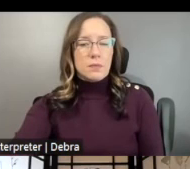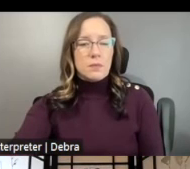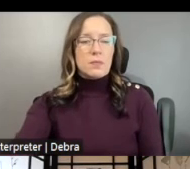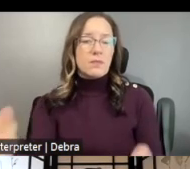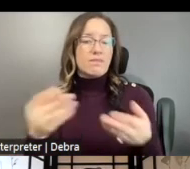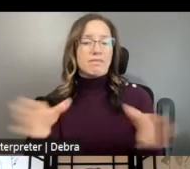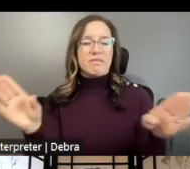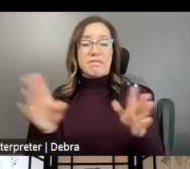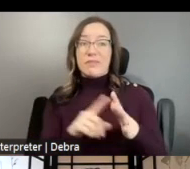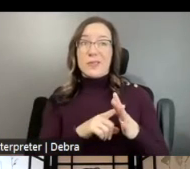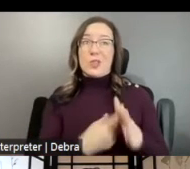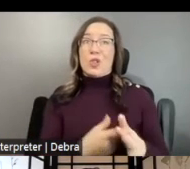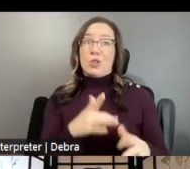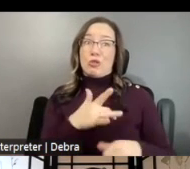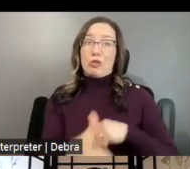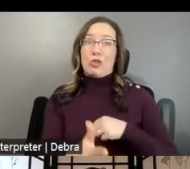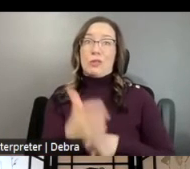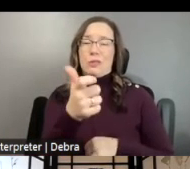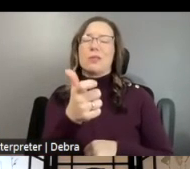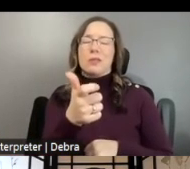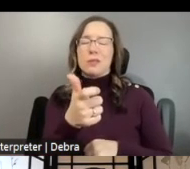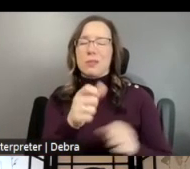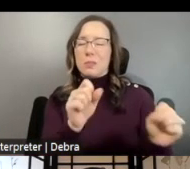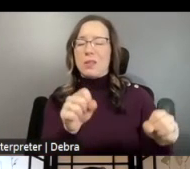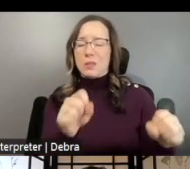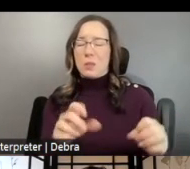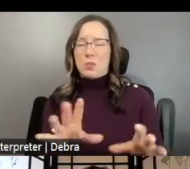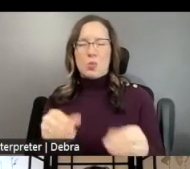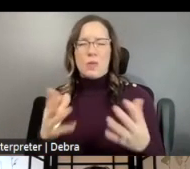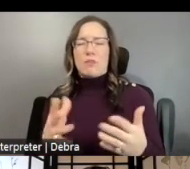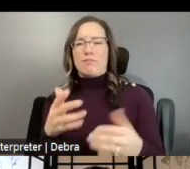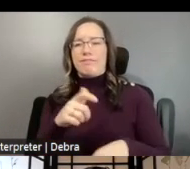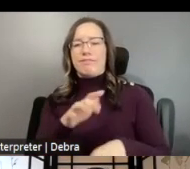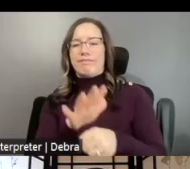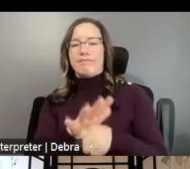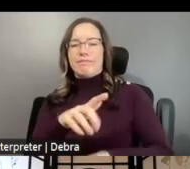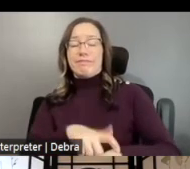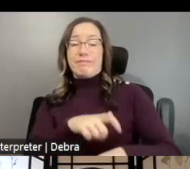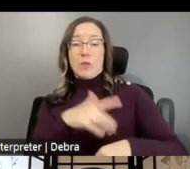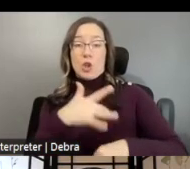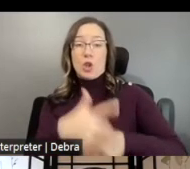AS EARLY AS POSSIBLE AND GIVE YOURSELF PLENTY OF TIME. THE EARLIER YOU CONTACT US FOR HELP